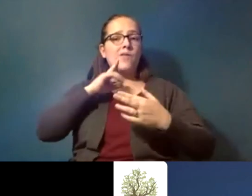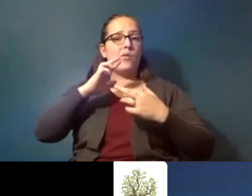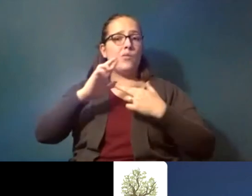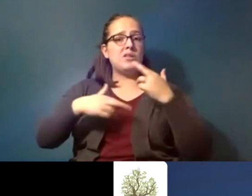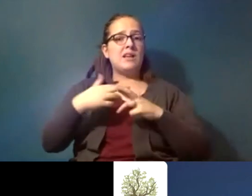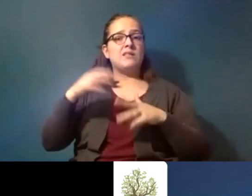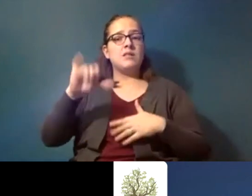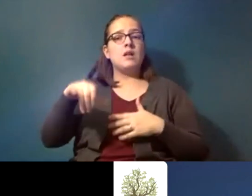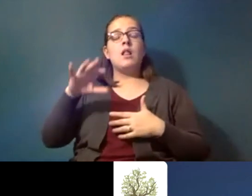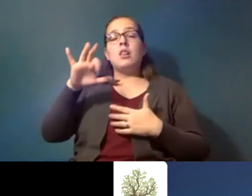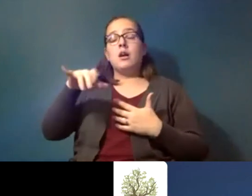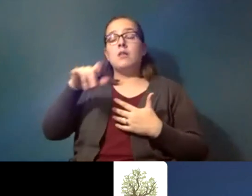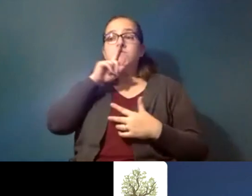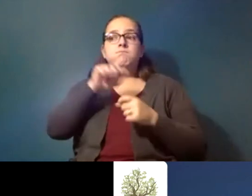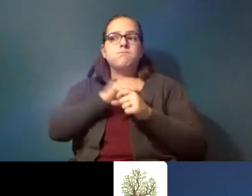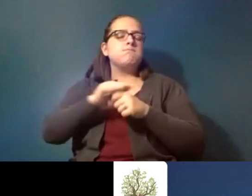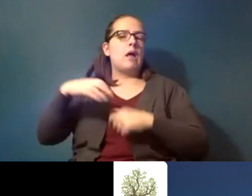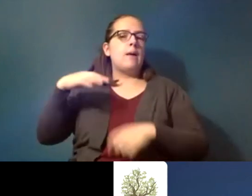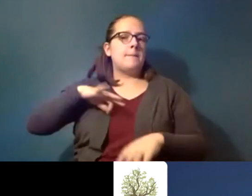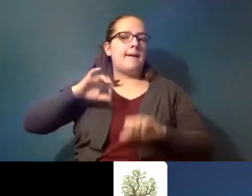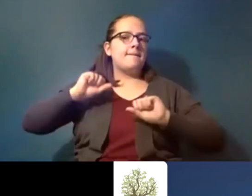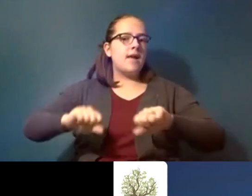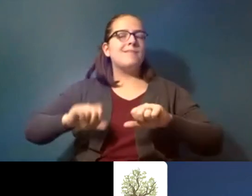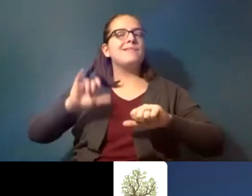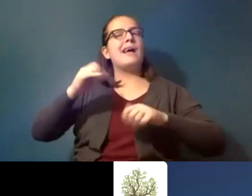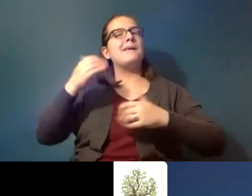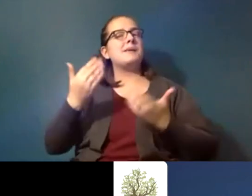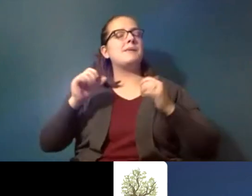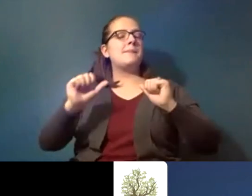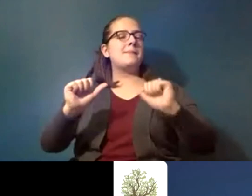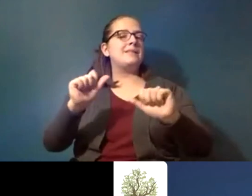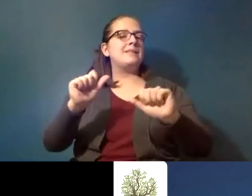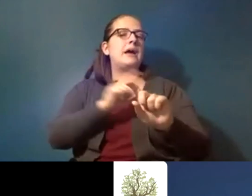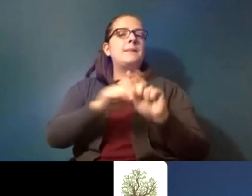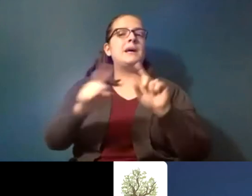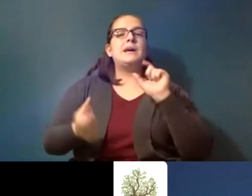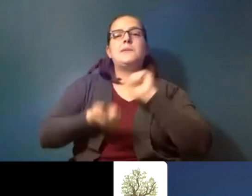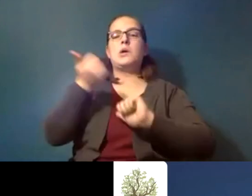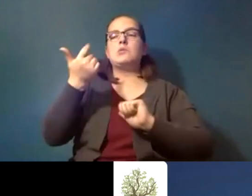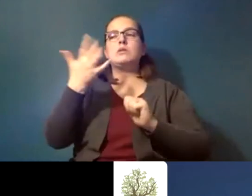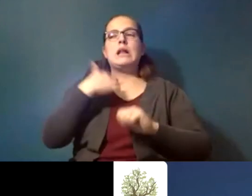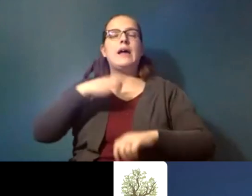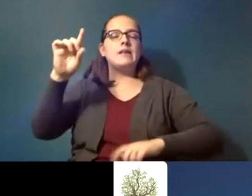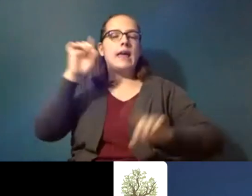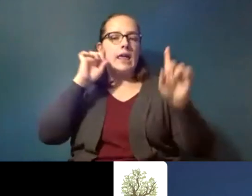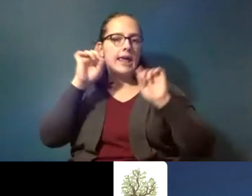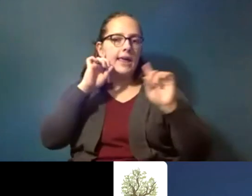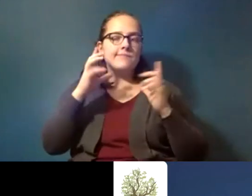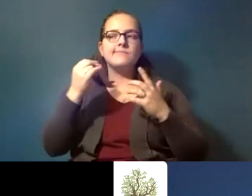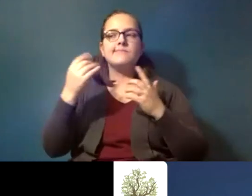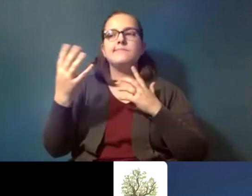that is profitable that might be a possibility but mostly what i hear and what has been aimed for in